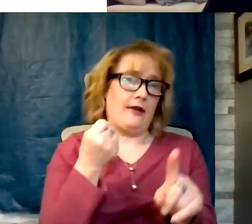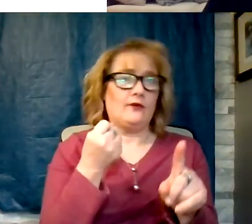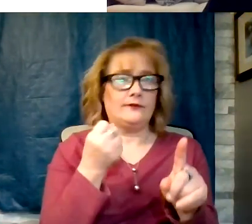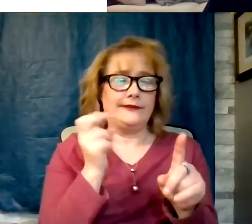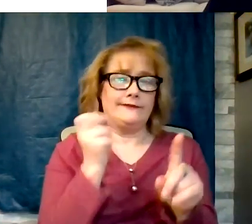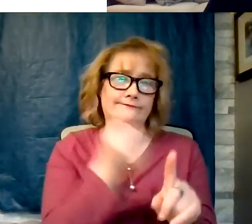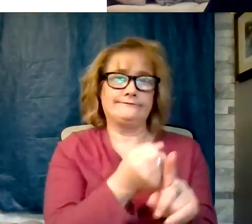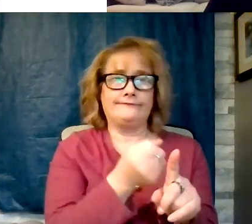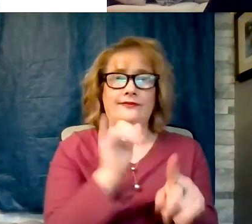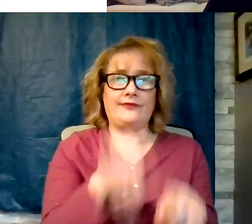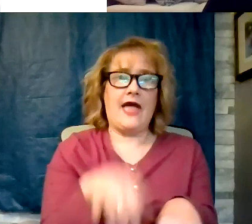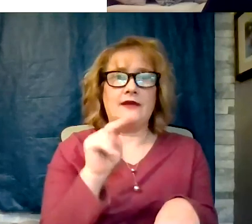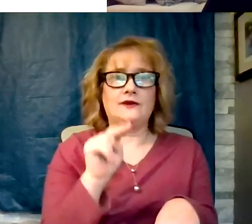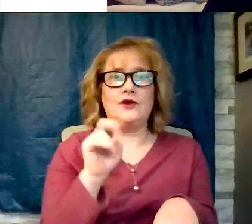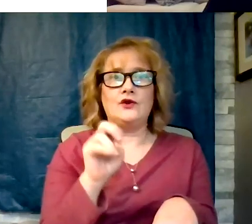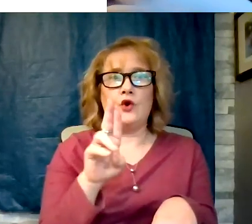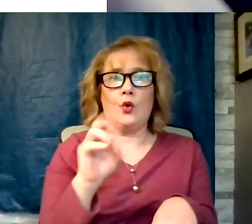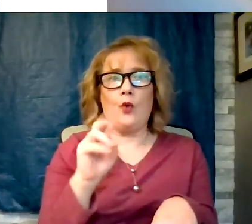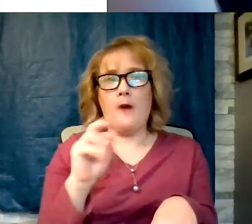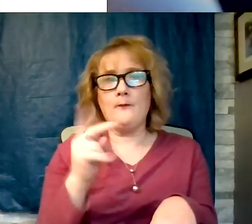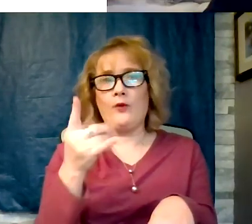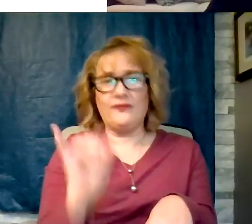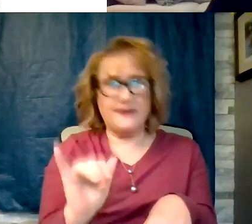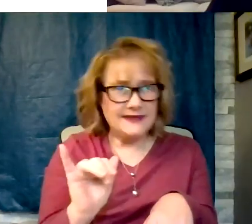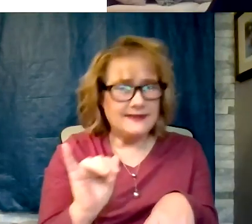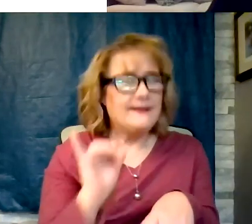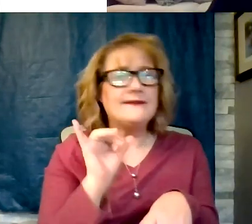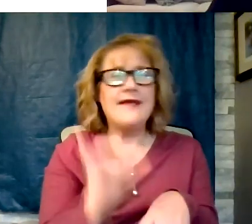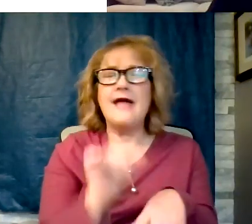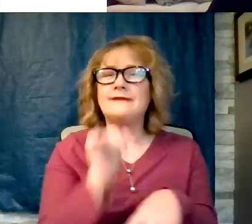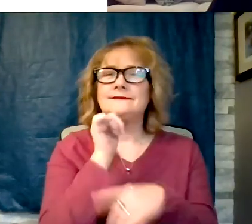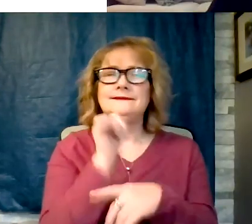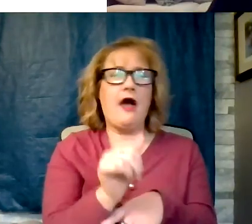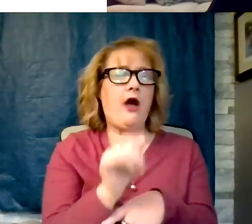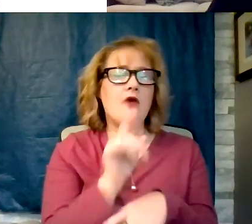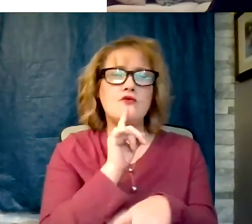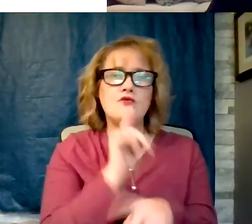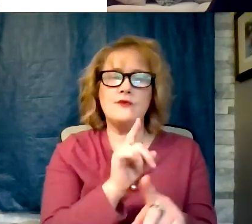neuropathy, not so much for the our friend asking the question